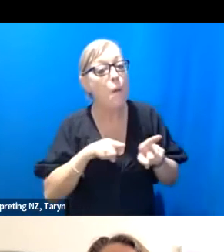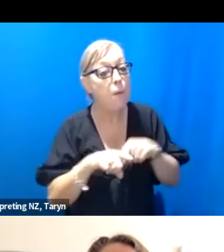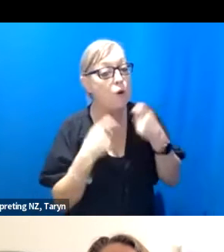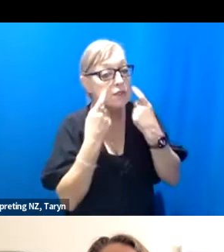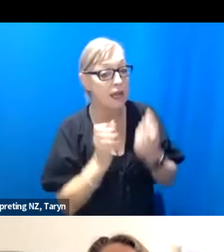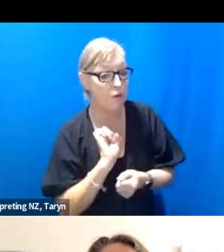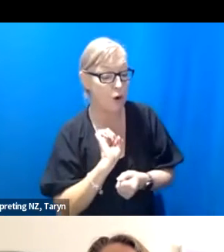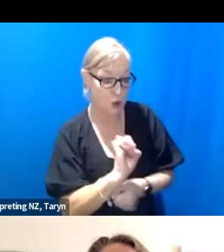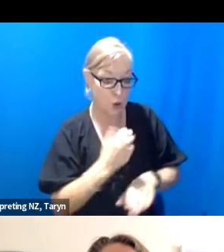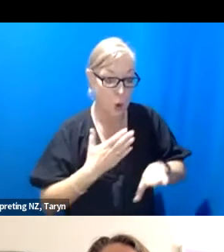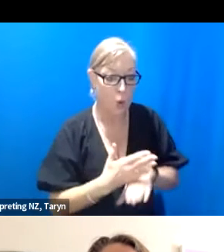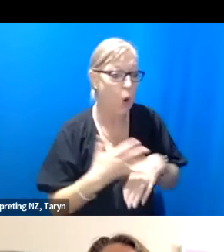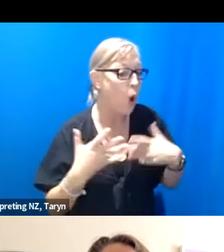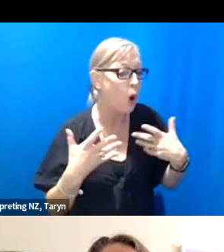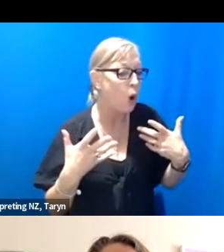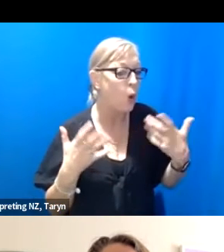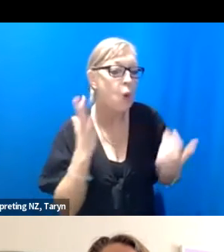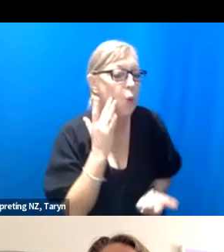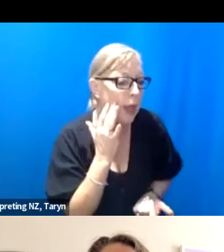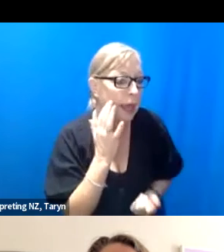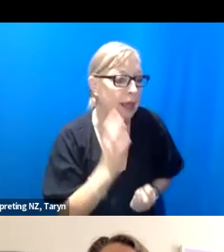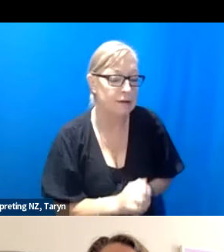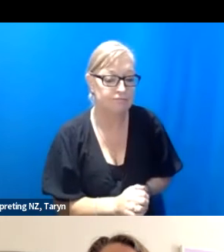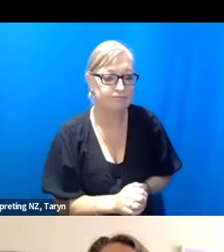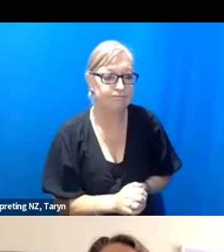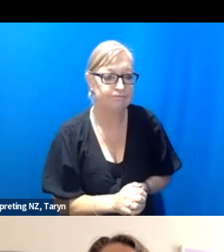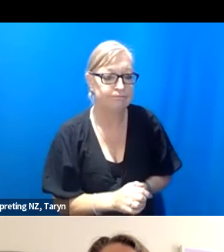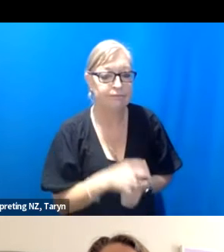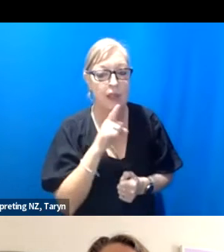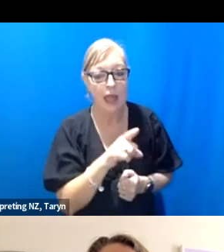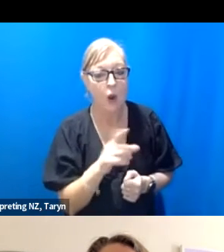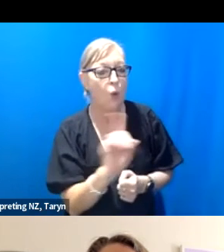the pointers for you personally that say “yes! that's what artist care is!” and who is doing